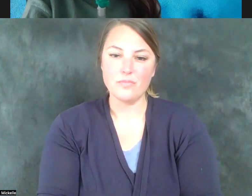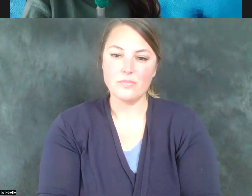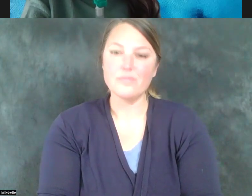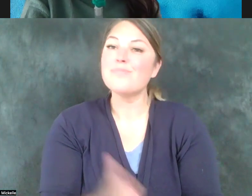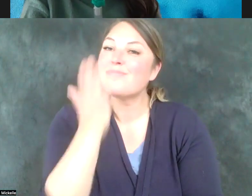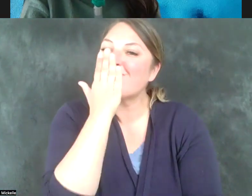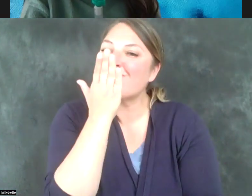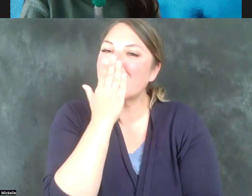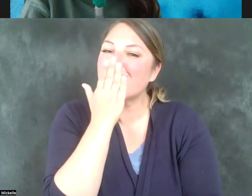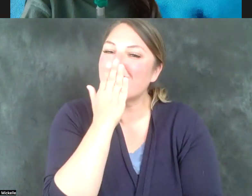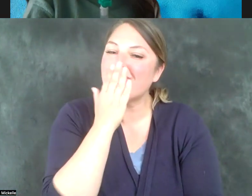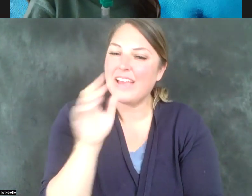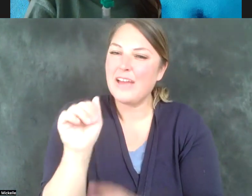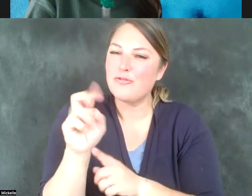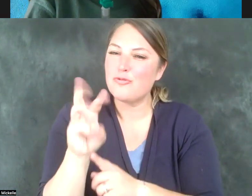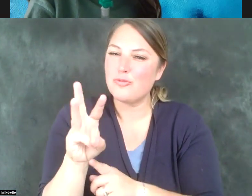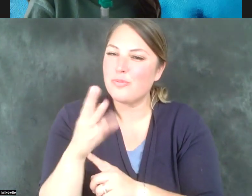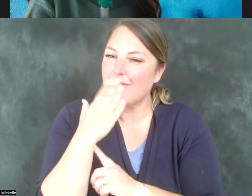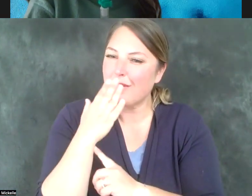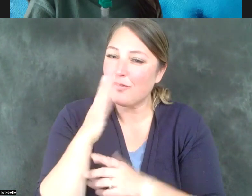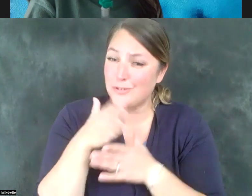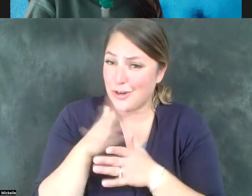Thank you. Thank you very much for sharing that vision, Representative.